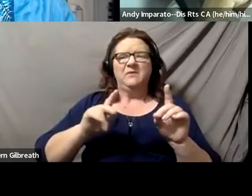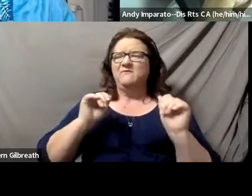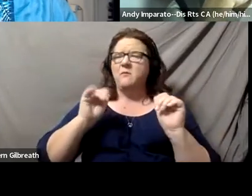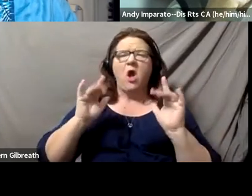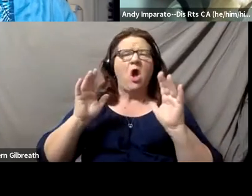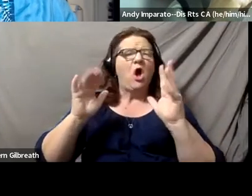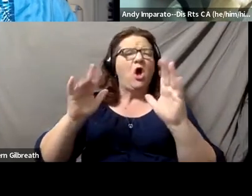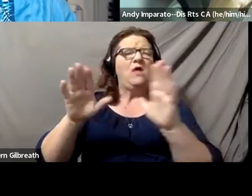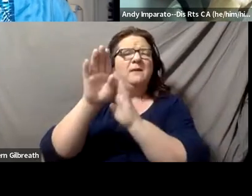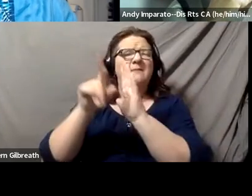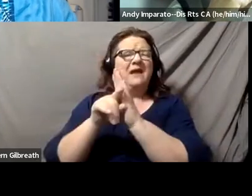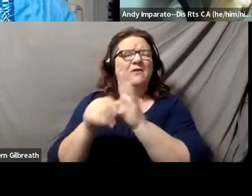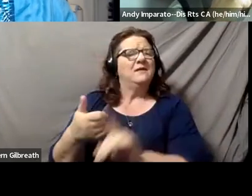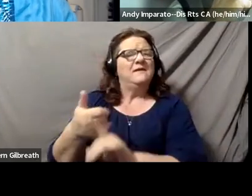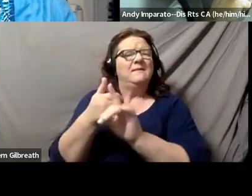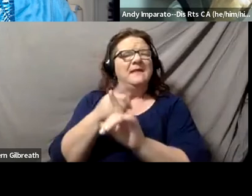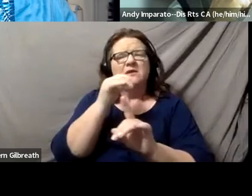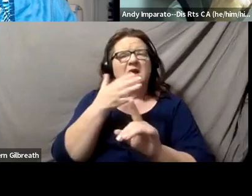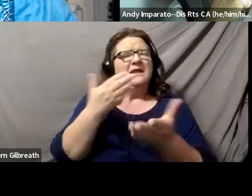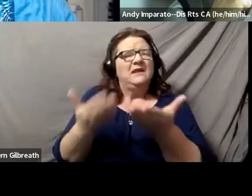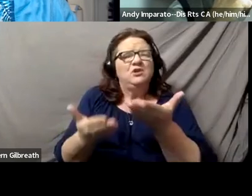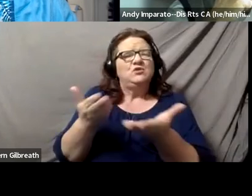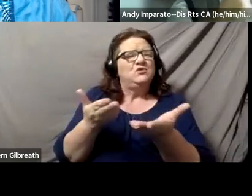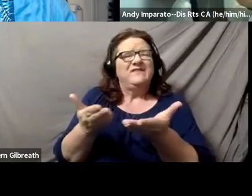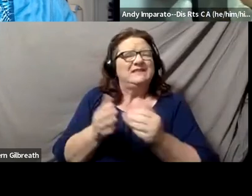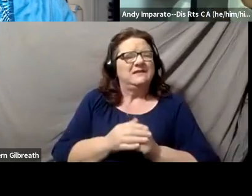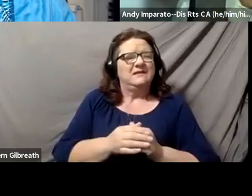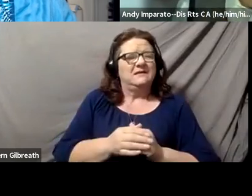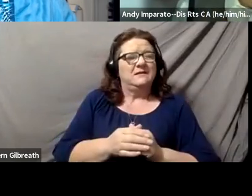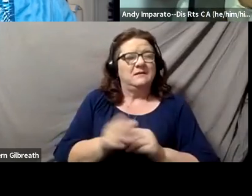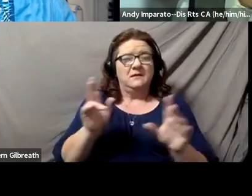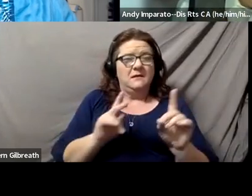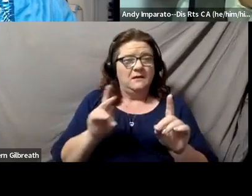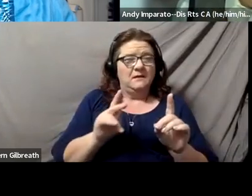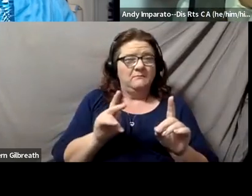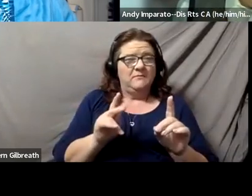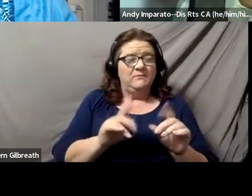who are also not getting served appropriately. You know, people whose express language that isn't English.